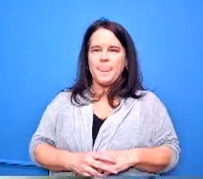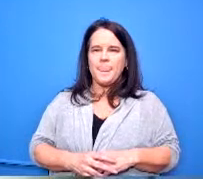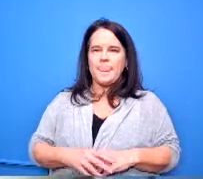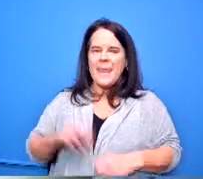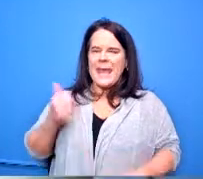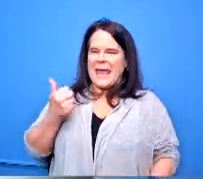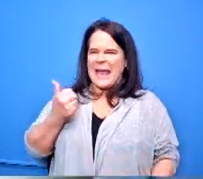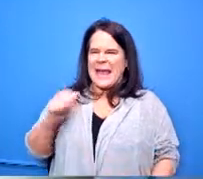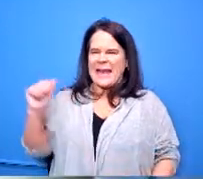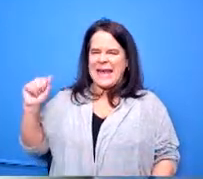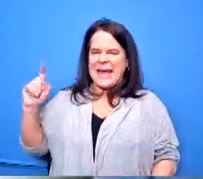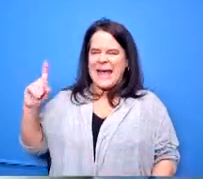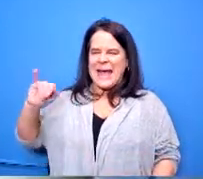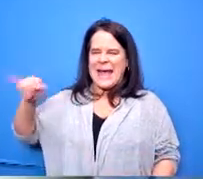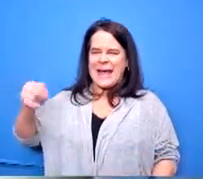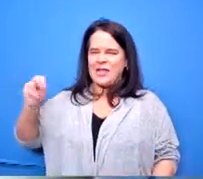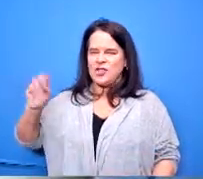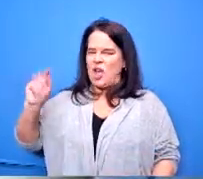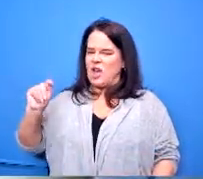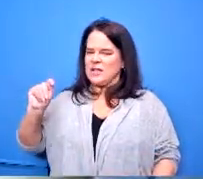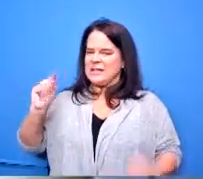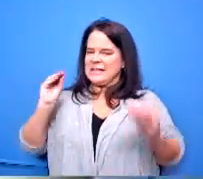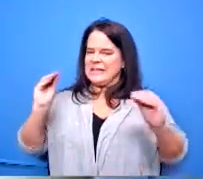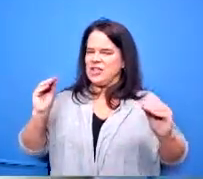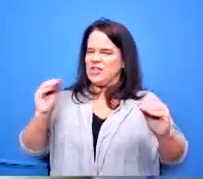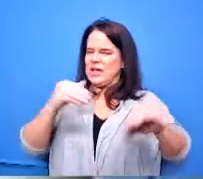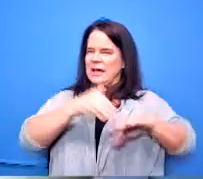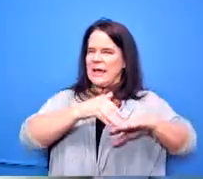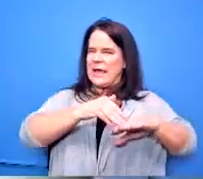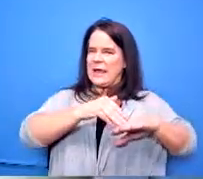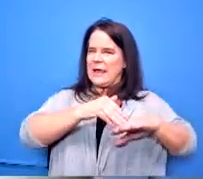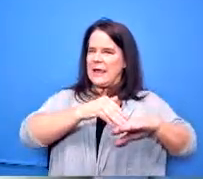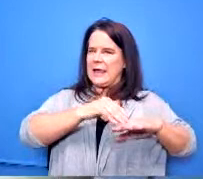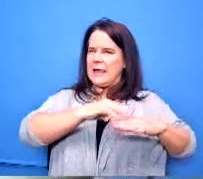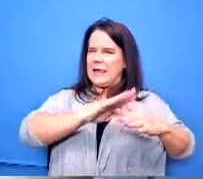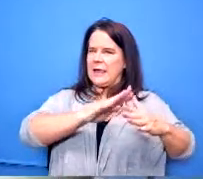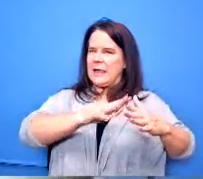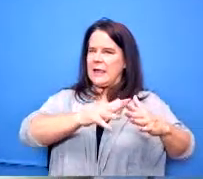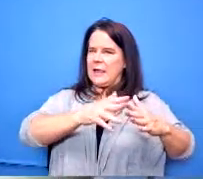at the junior senior level in the high schools at all like similar to what you get in college